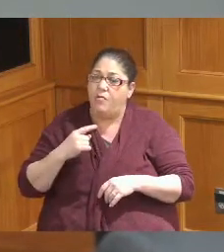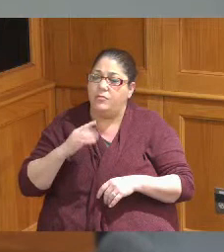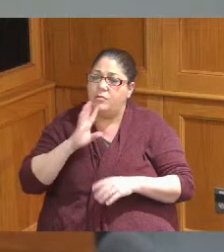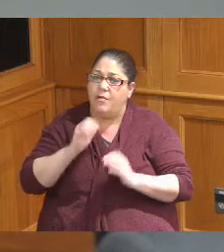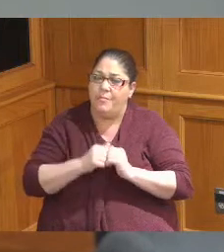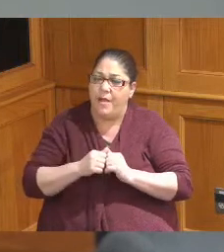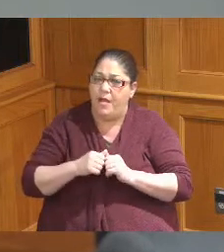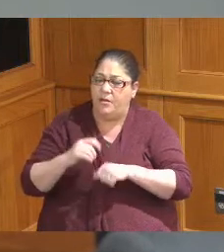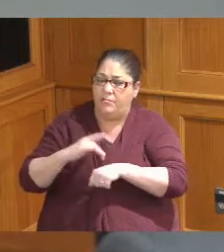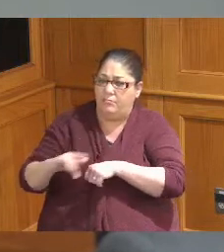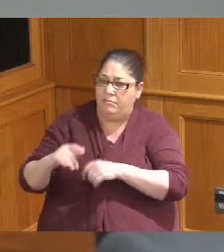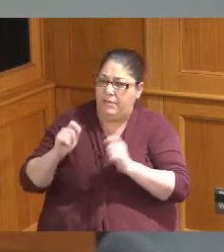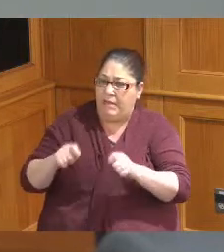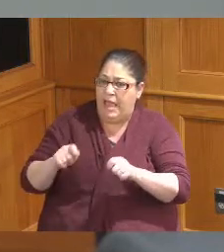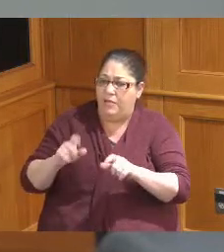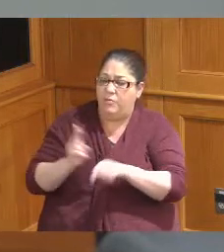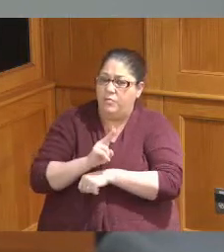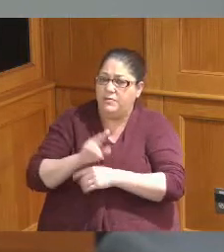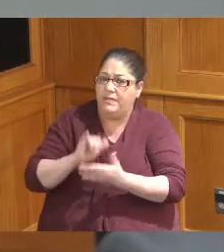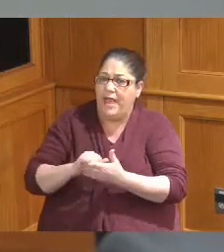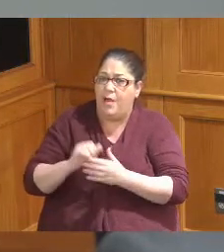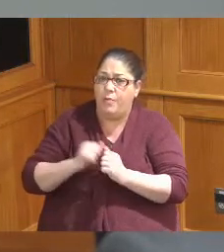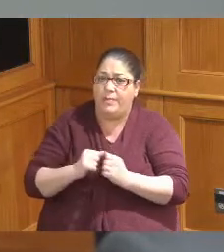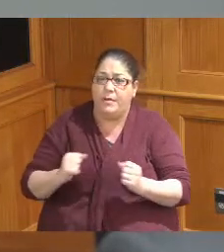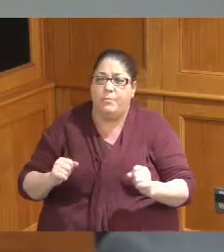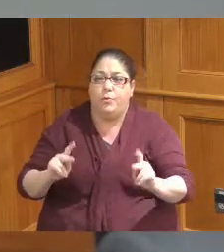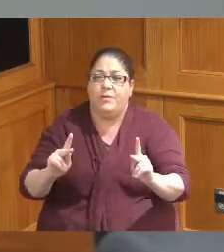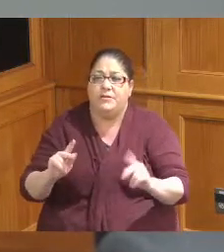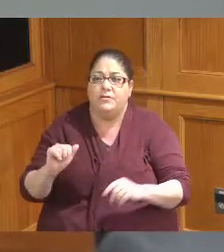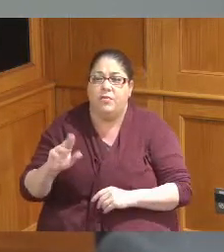The Road and Bridge fund with the permissive Auto tax and what that Delta might be and how we might